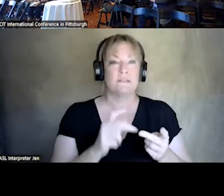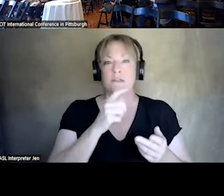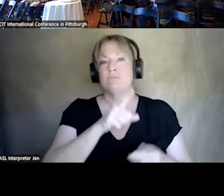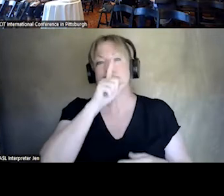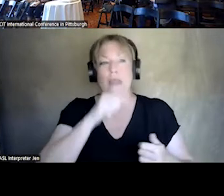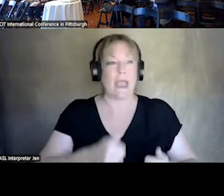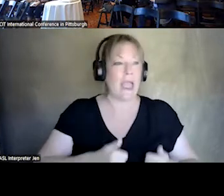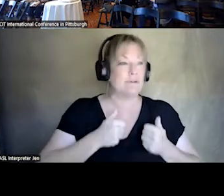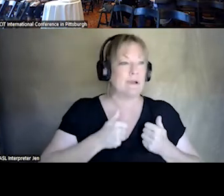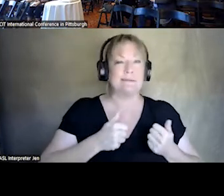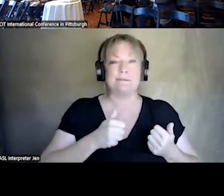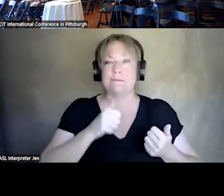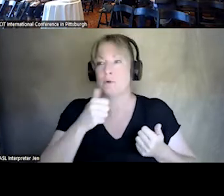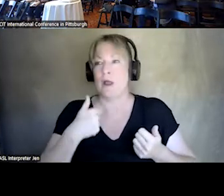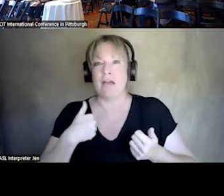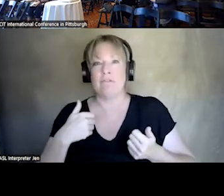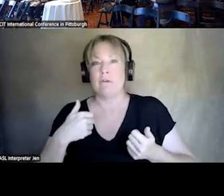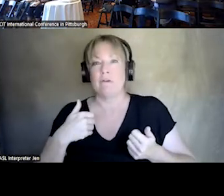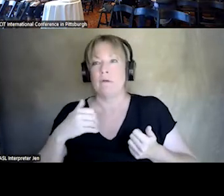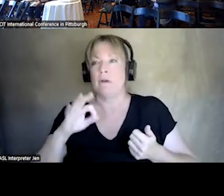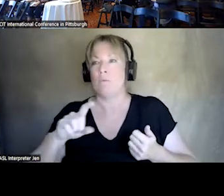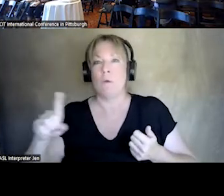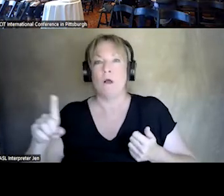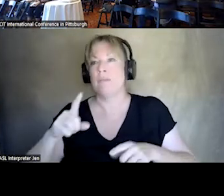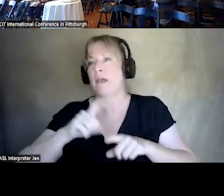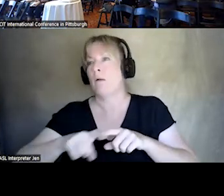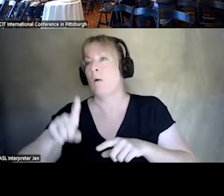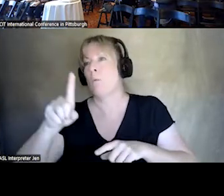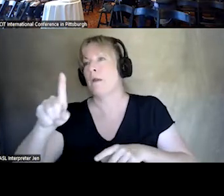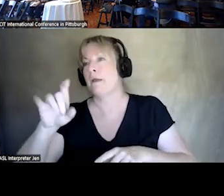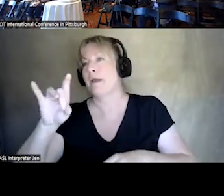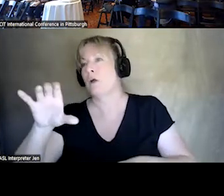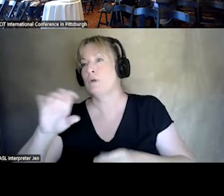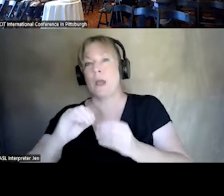SYSTEMS TO CALL. STILL CALLING 1 800 NUMBERS OR TEN DIGIT NUMBERS. WE HAVE PLACES WHERE